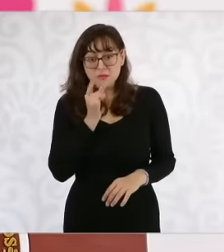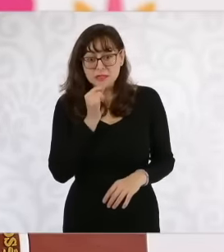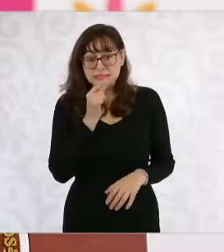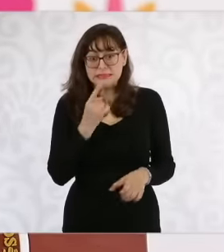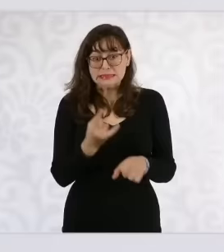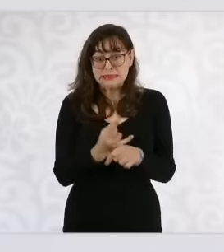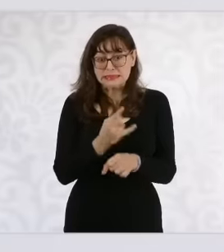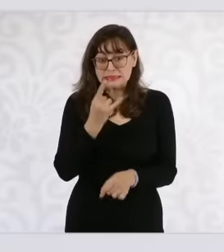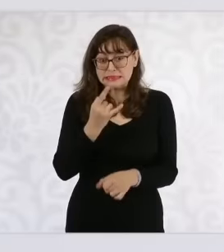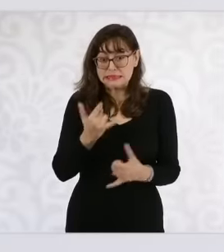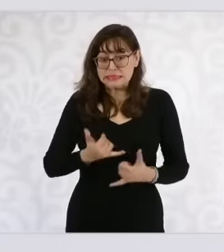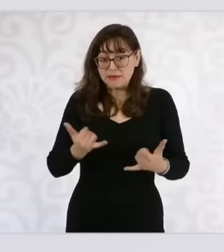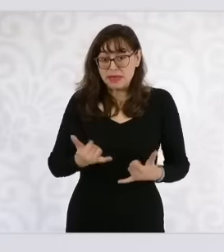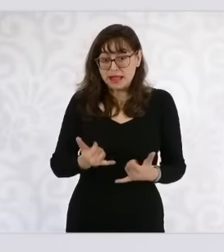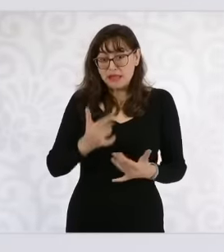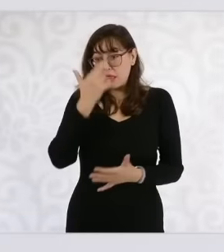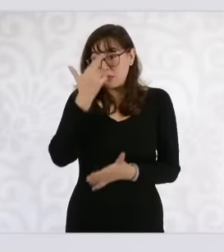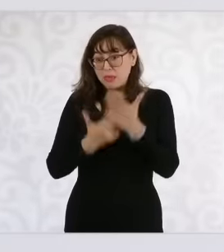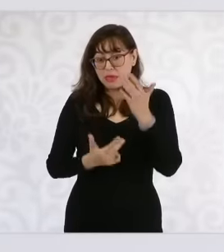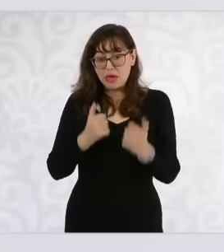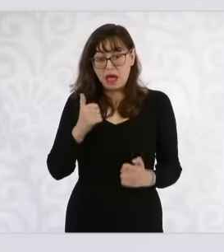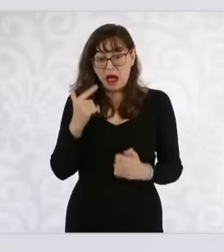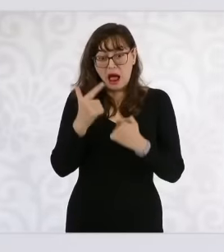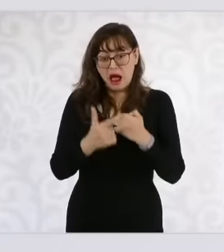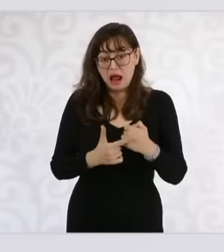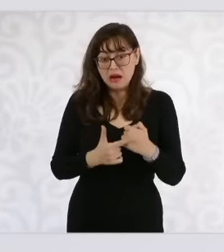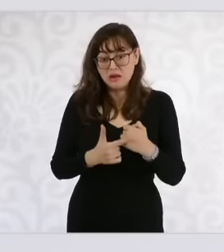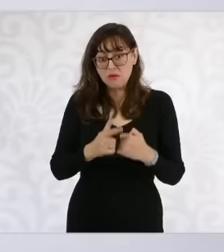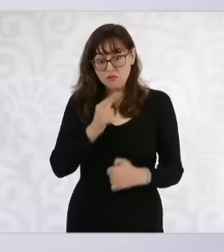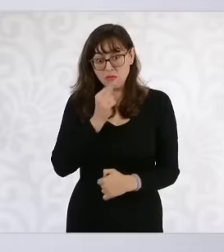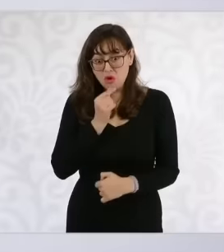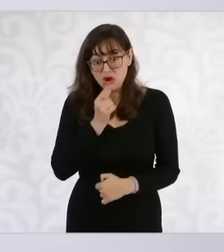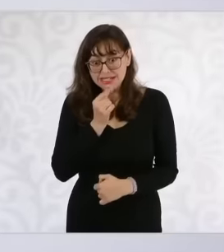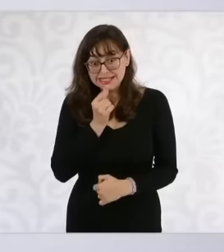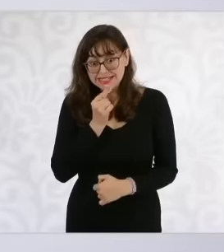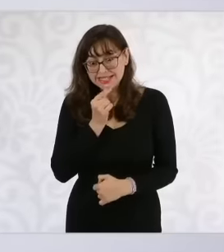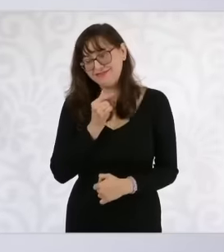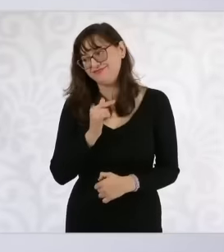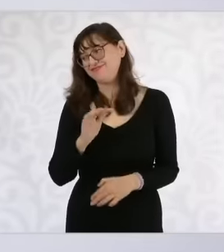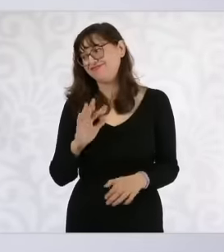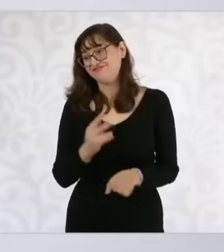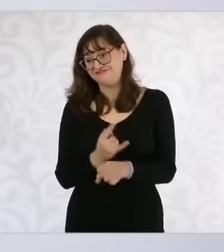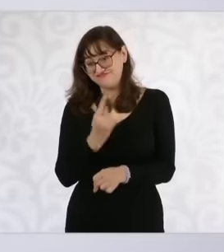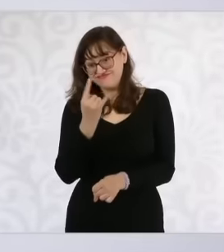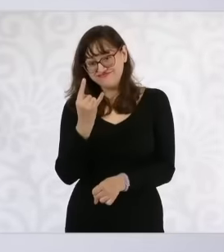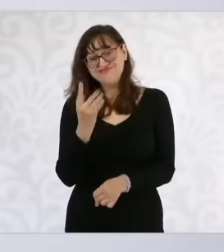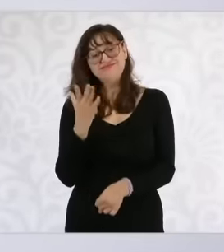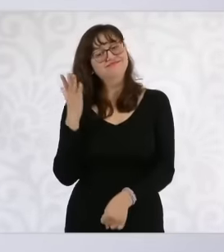any public servant and particularly the armed forces, it has to be sanctioned